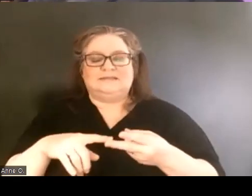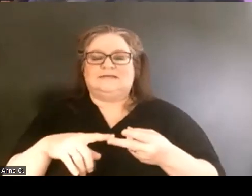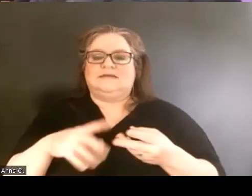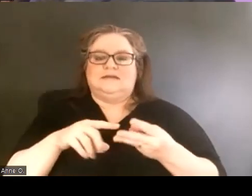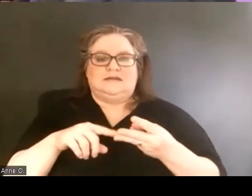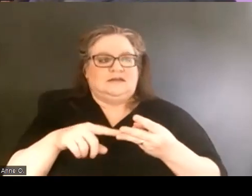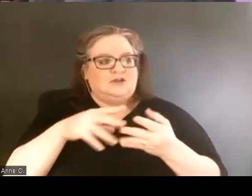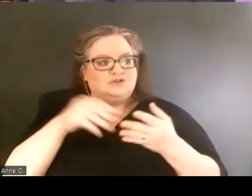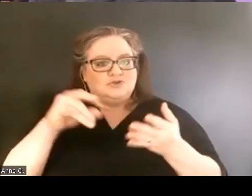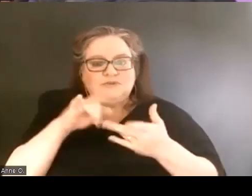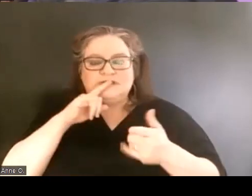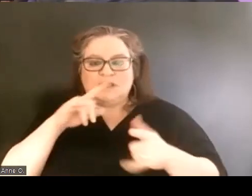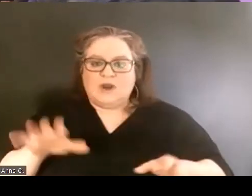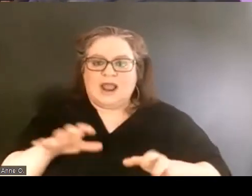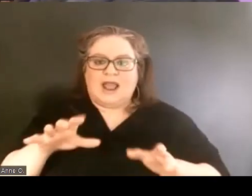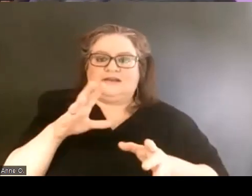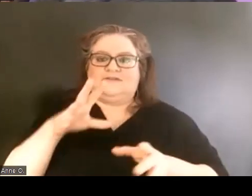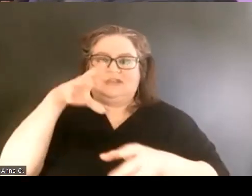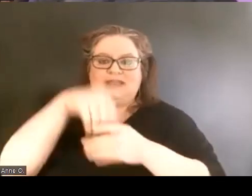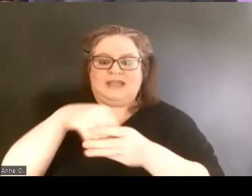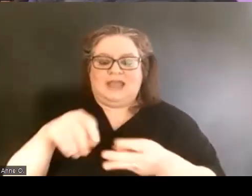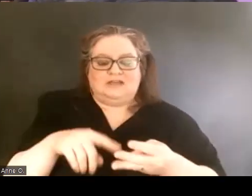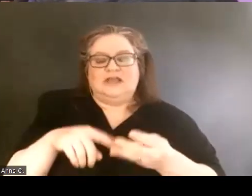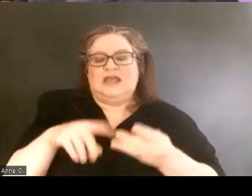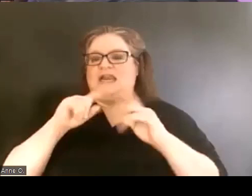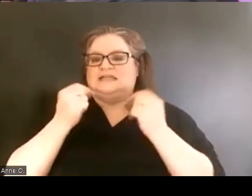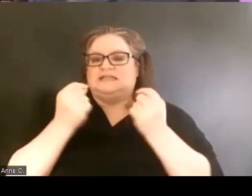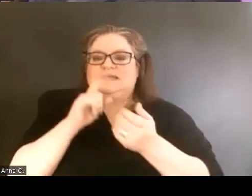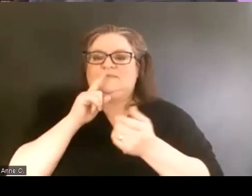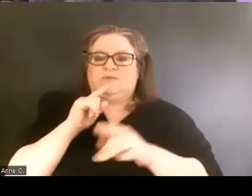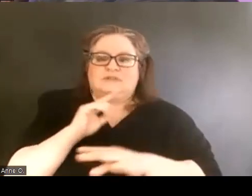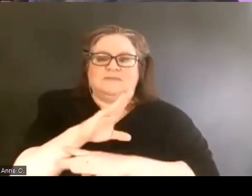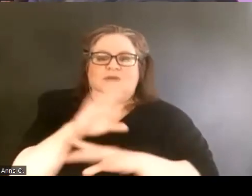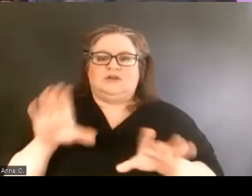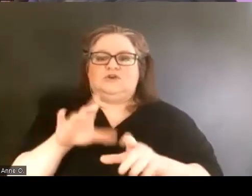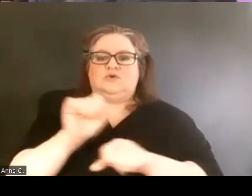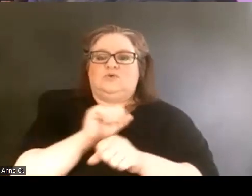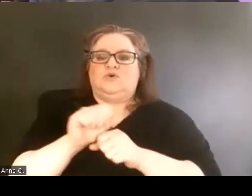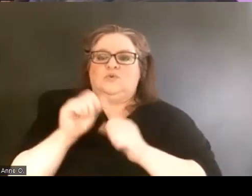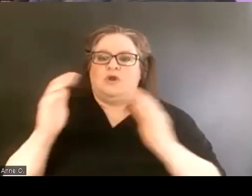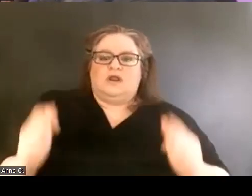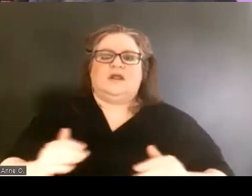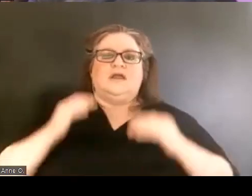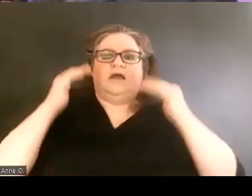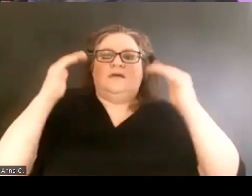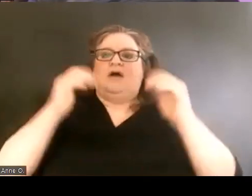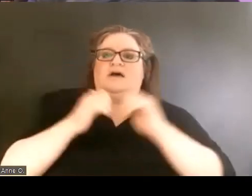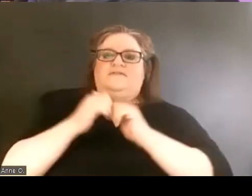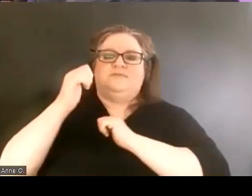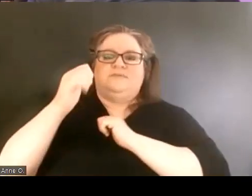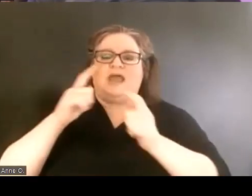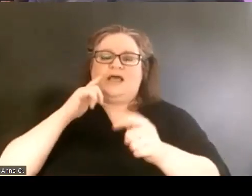and we had a team that was committed to doing work above and beyond compliance as well.